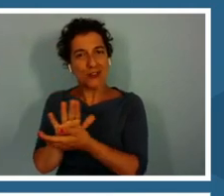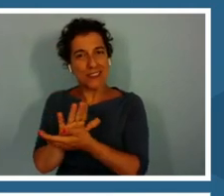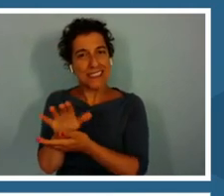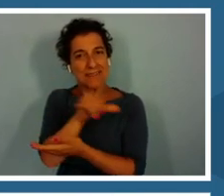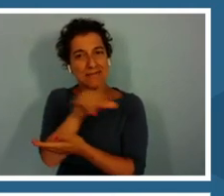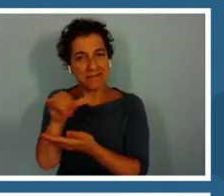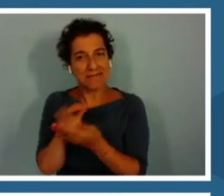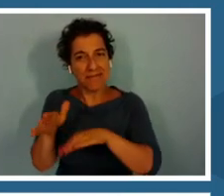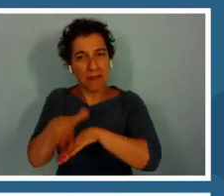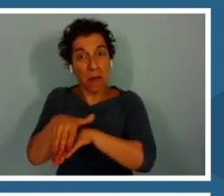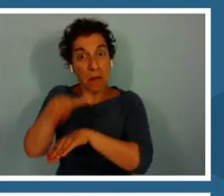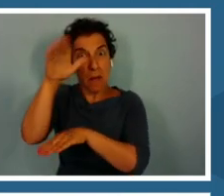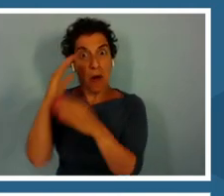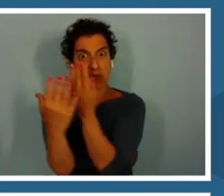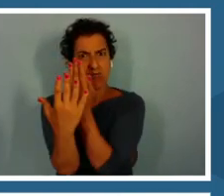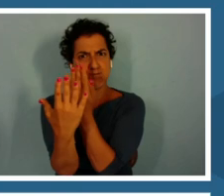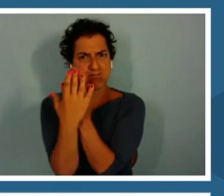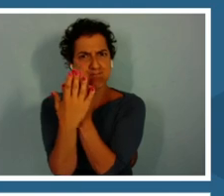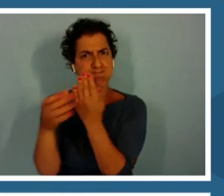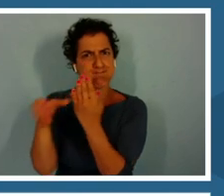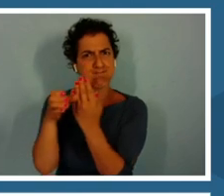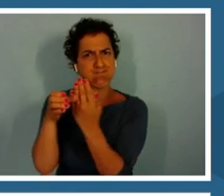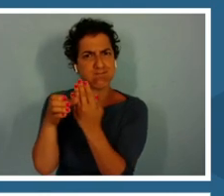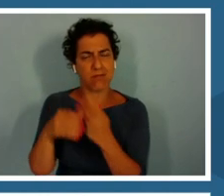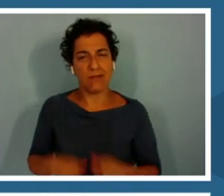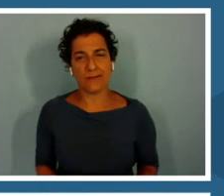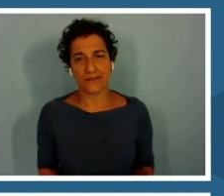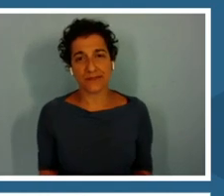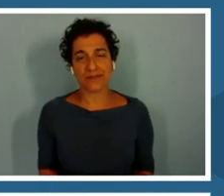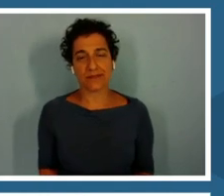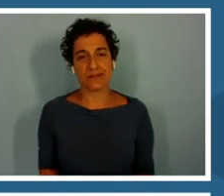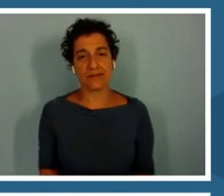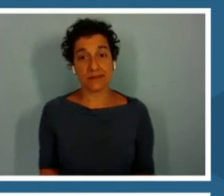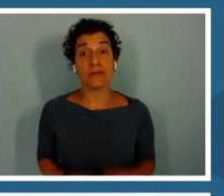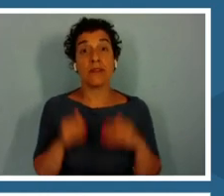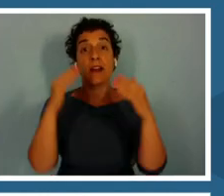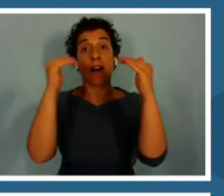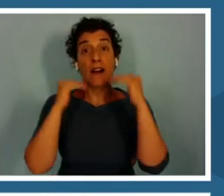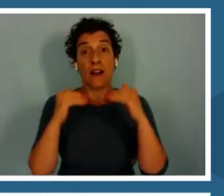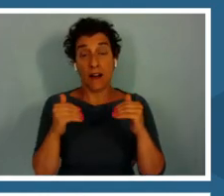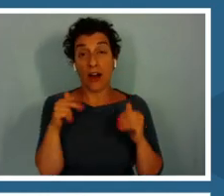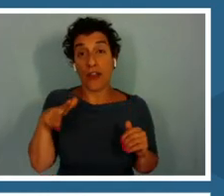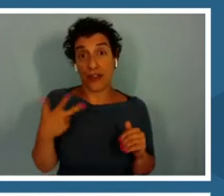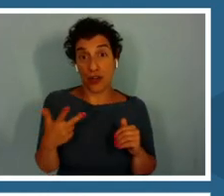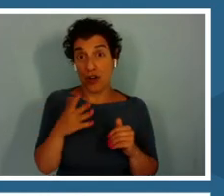We are going to move on to the next section, onto the third and final kit.